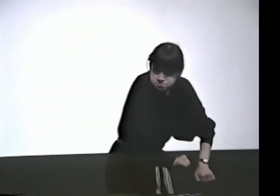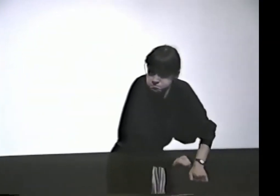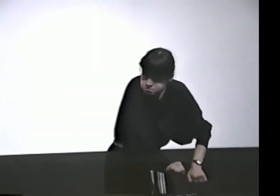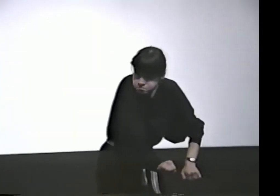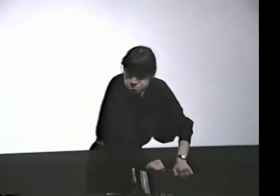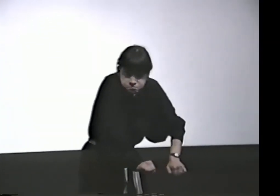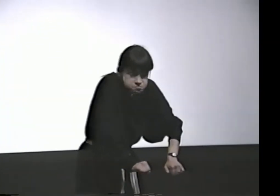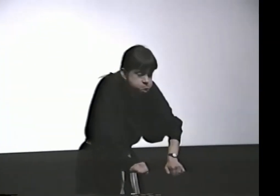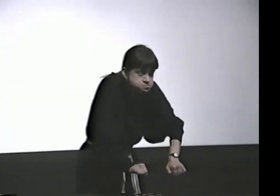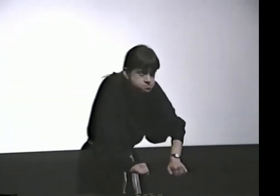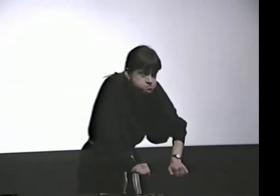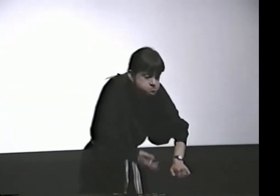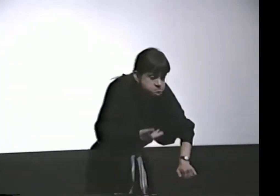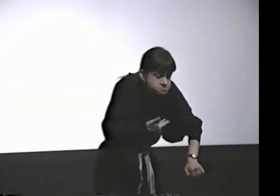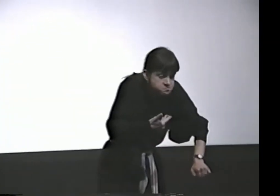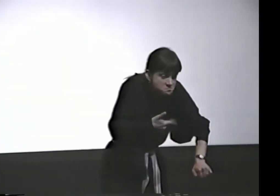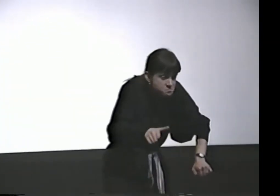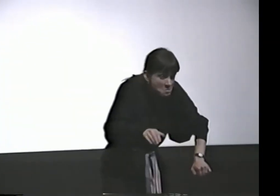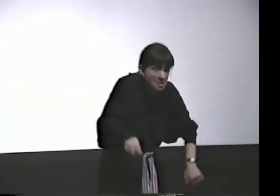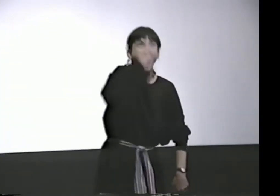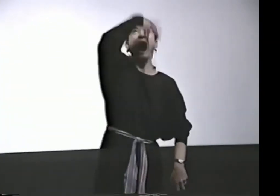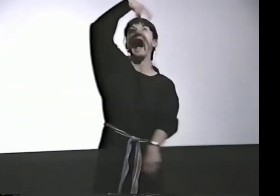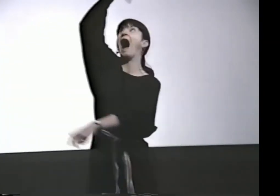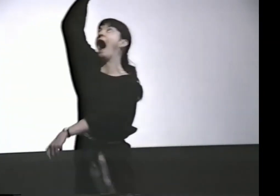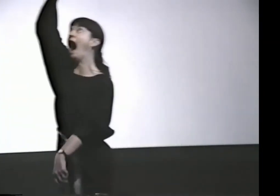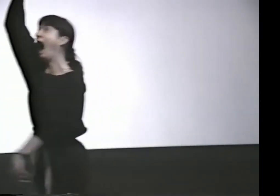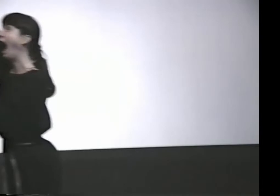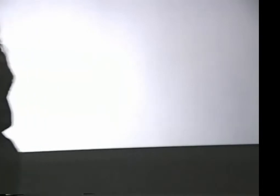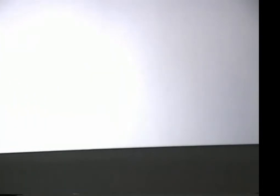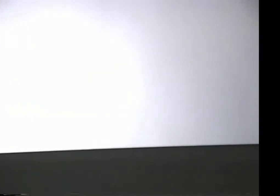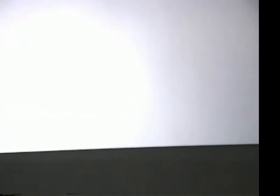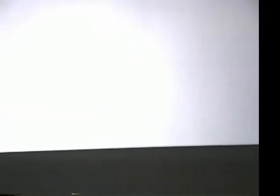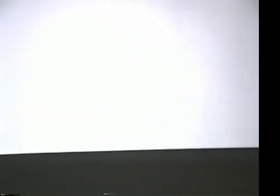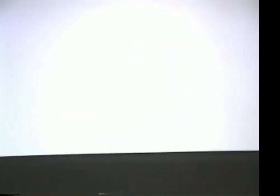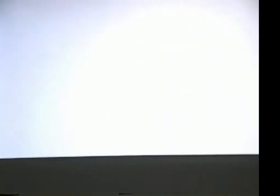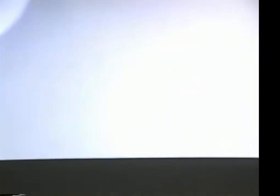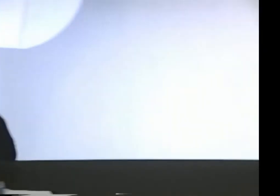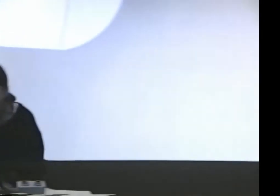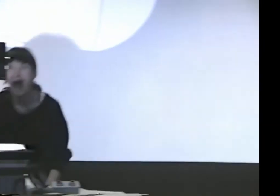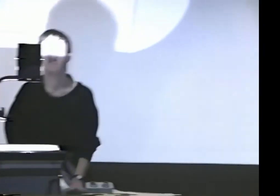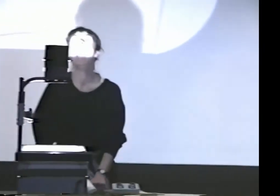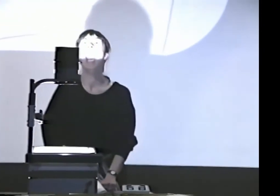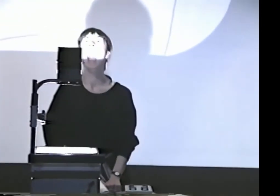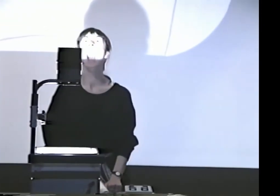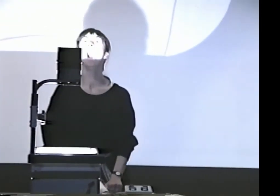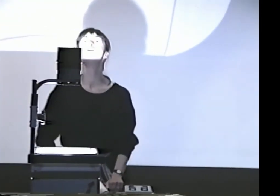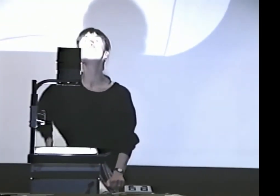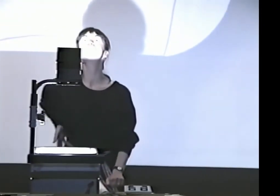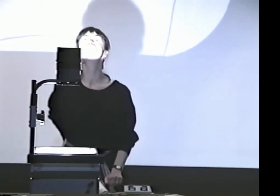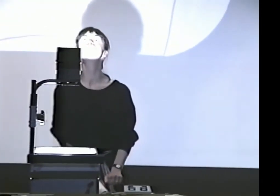AND WITH THAT, THE HIPPO KICKED HIM, AND HE WENT FLYING THROUGH THE AIR AND LANDED ON THE GROUND.